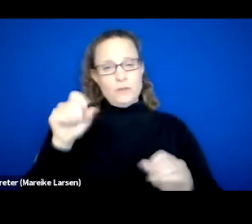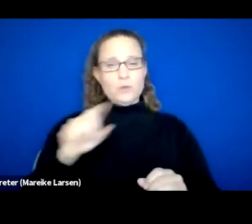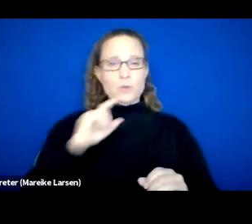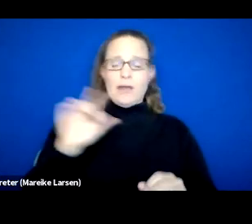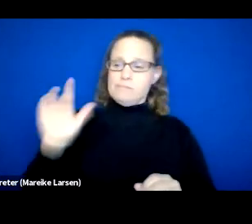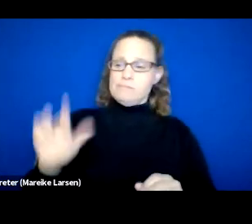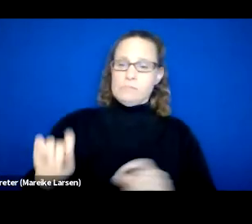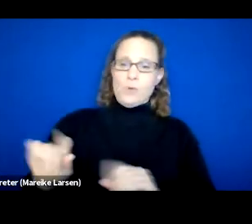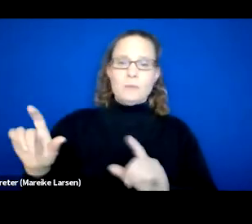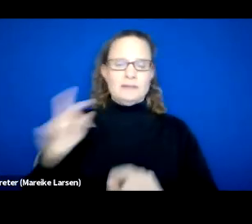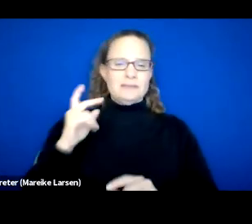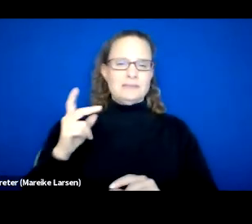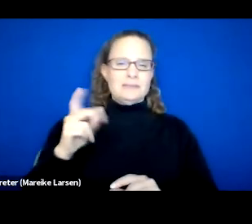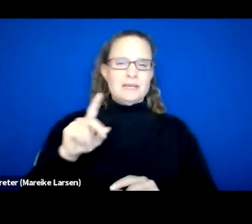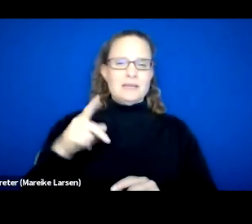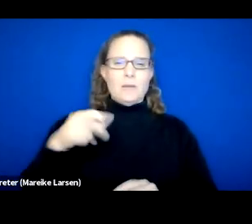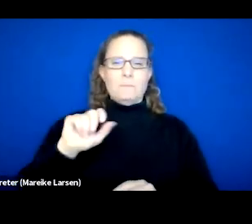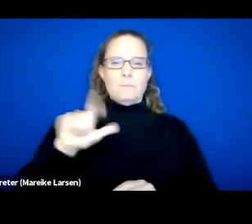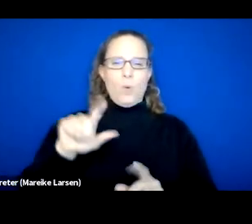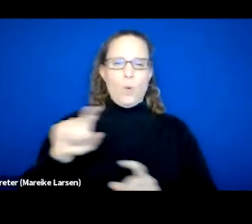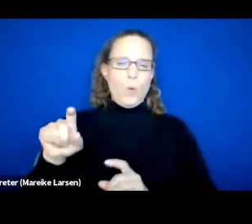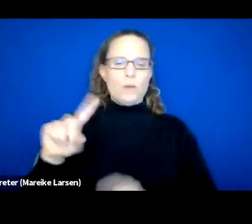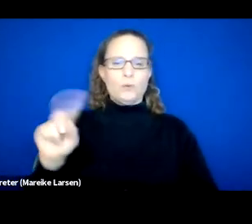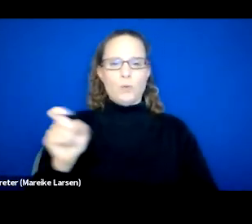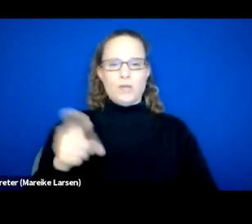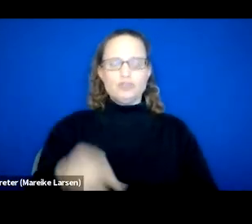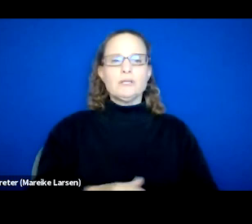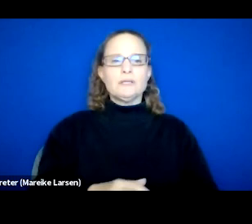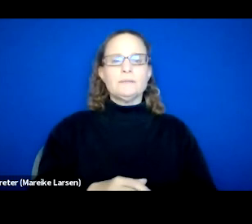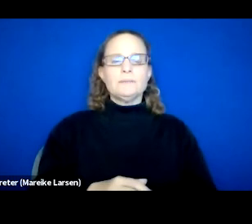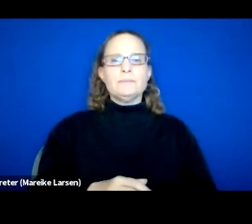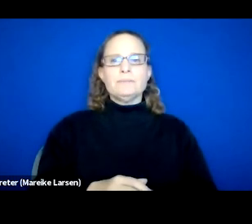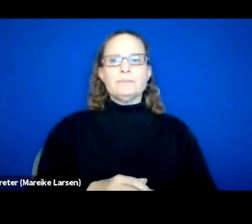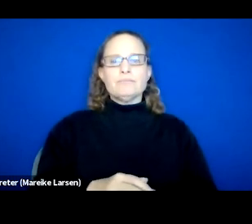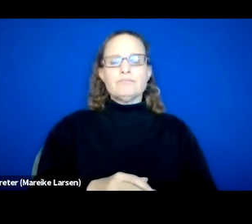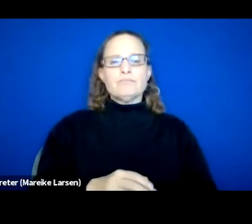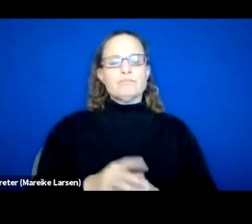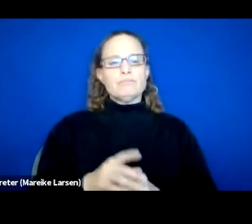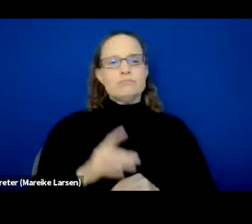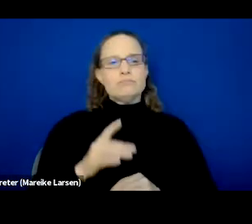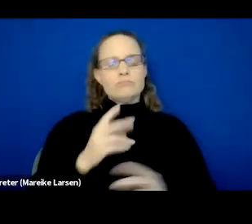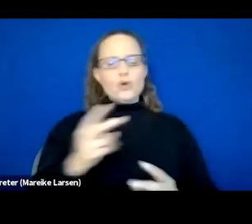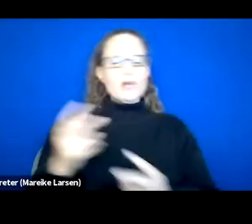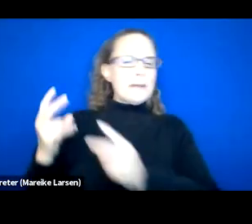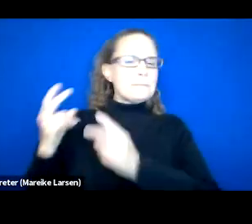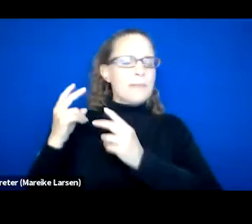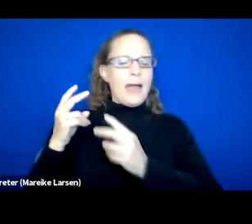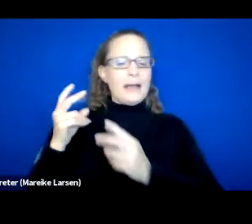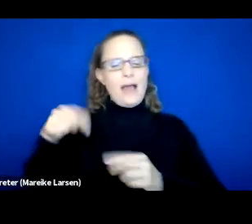And they'll see the poll question, reflecting on the series. What is your biggest takeaway?